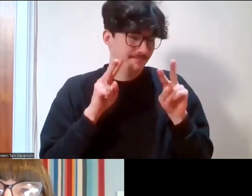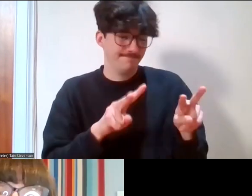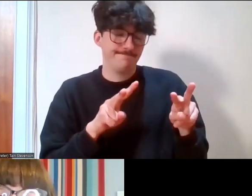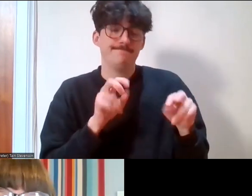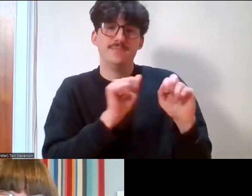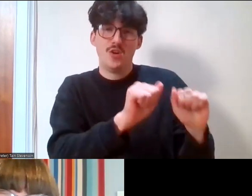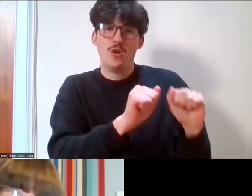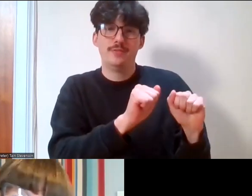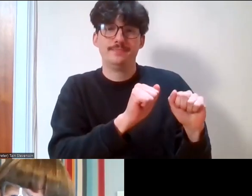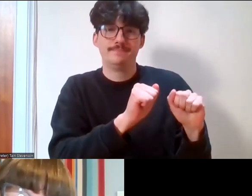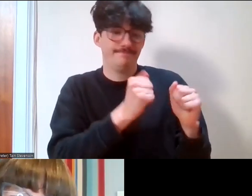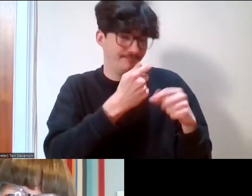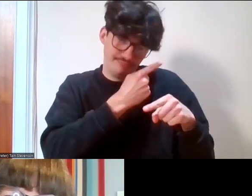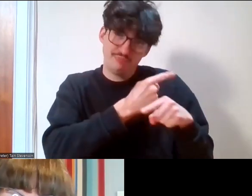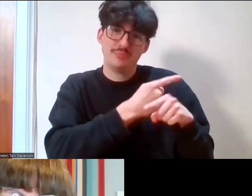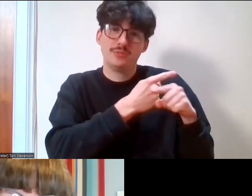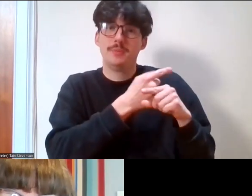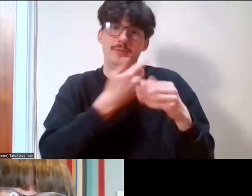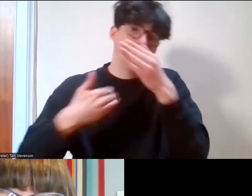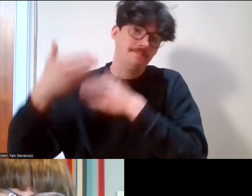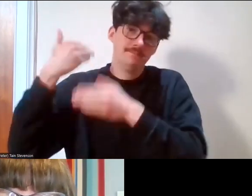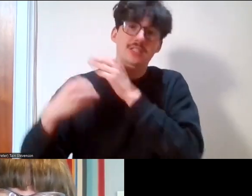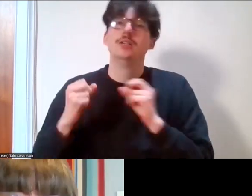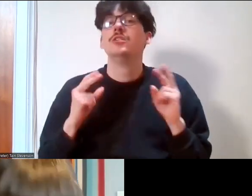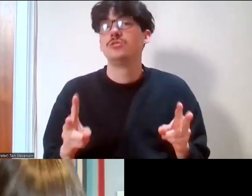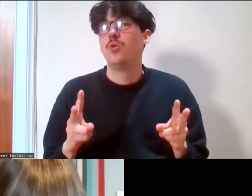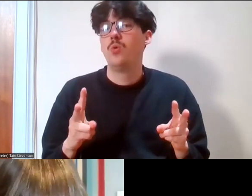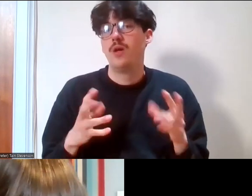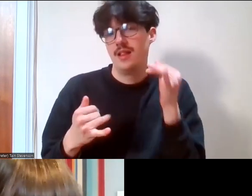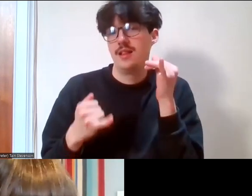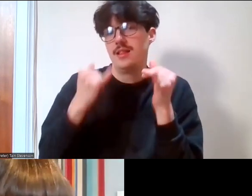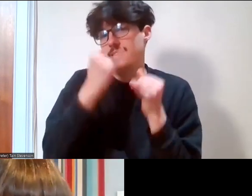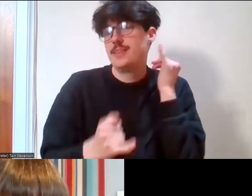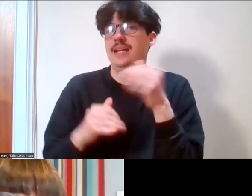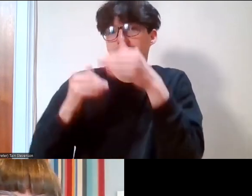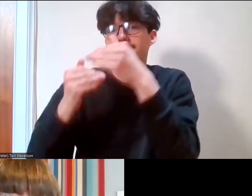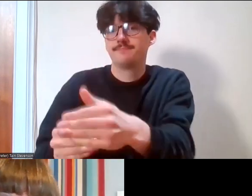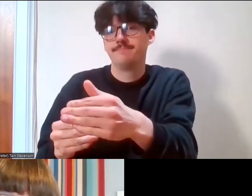Lauren. So we're now at the final stage of today's programme and it's a panel,